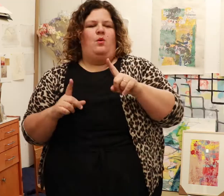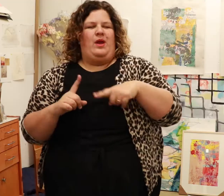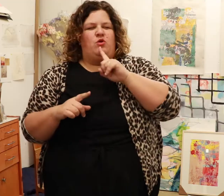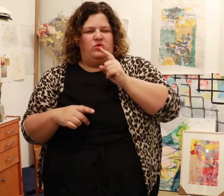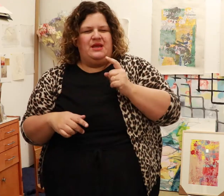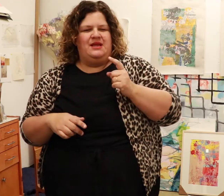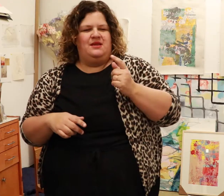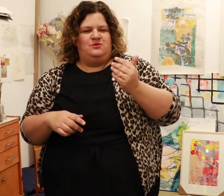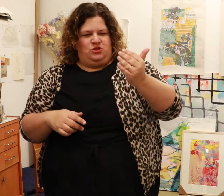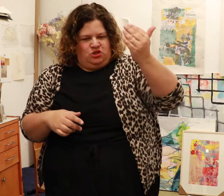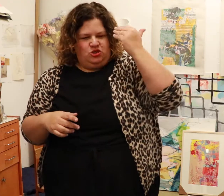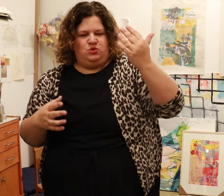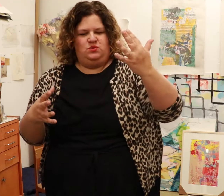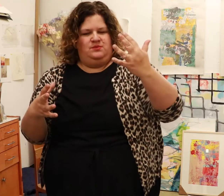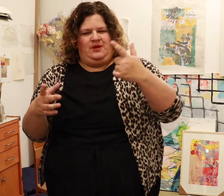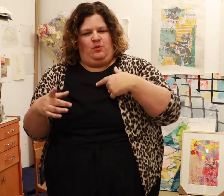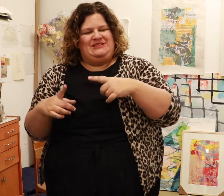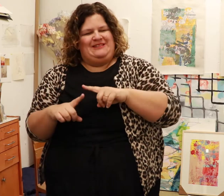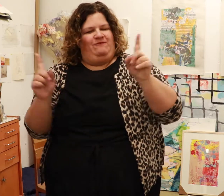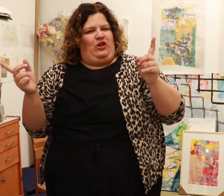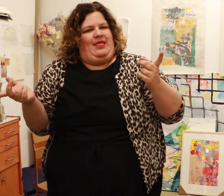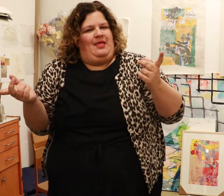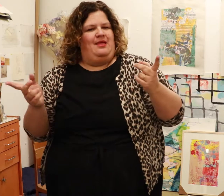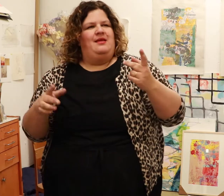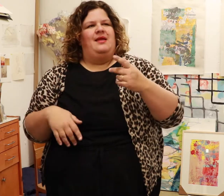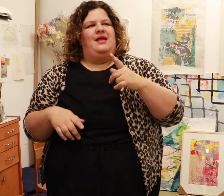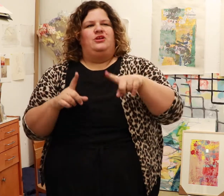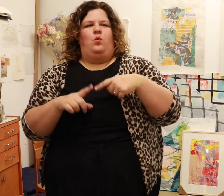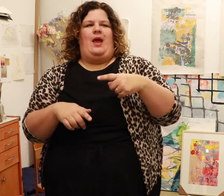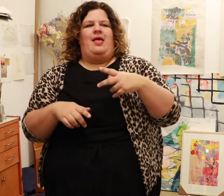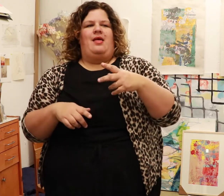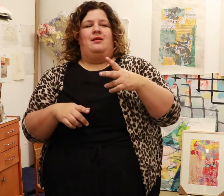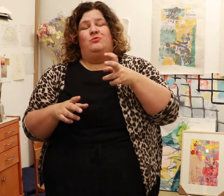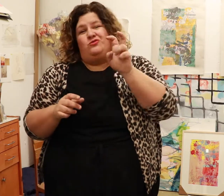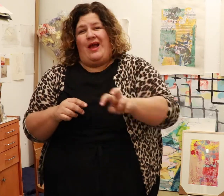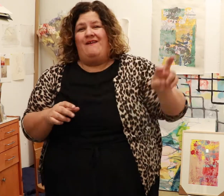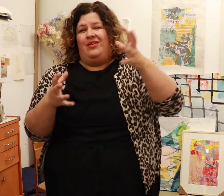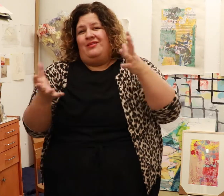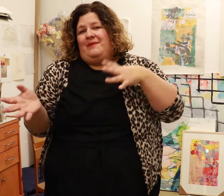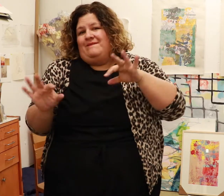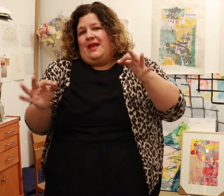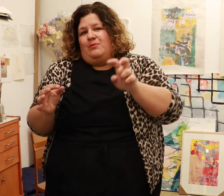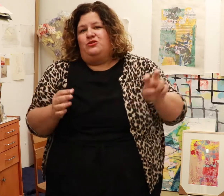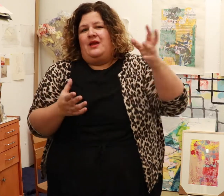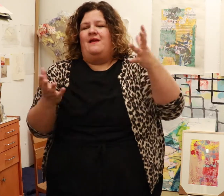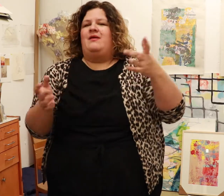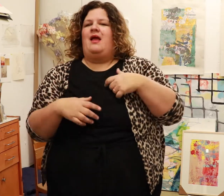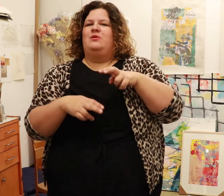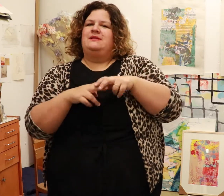I first knew I was different when I sat in the backseat of the car